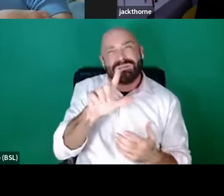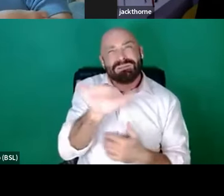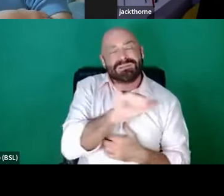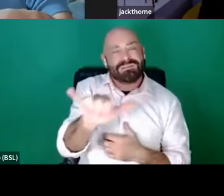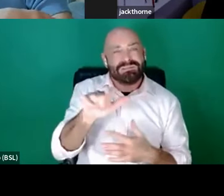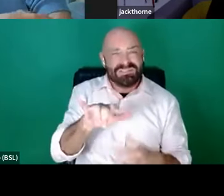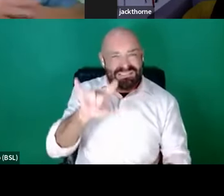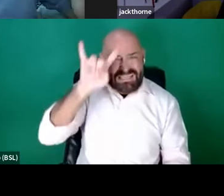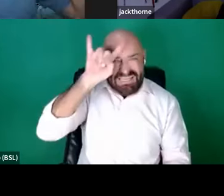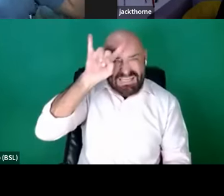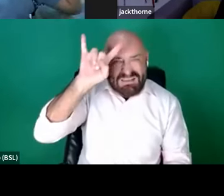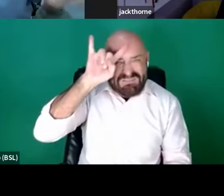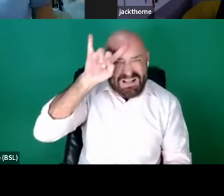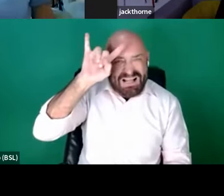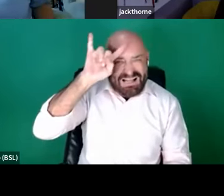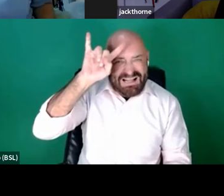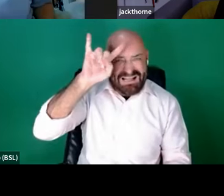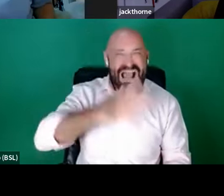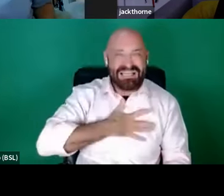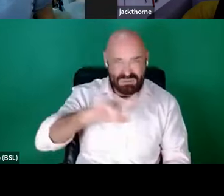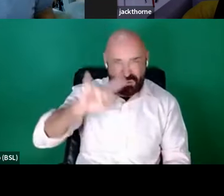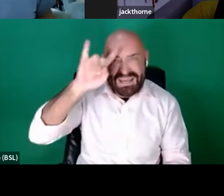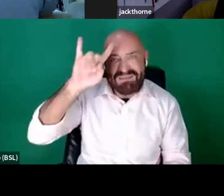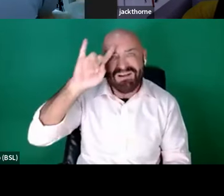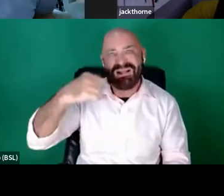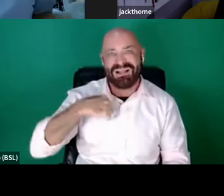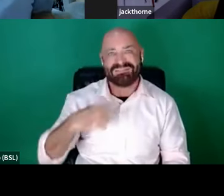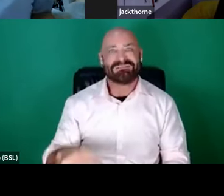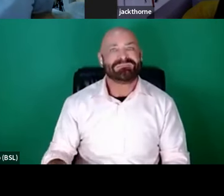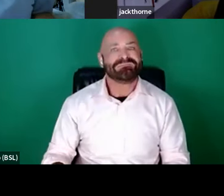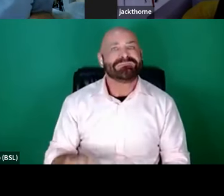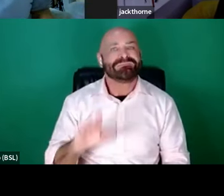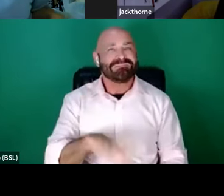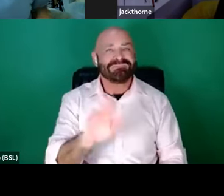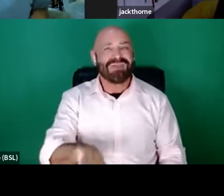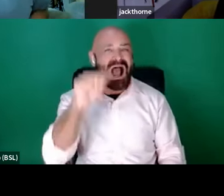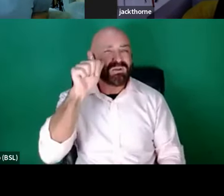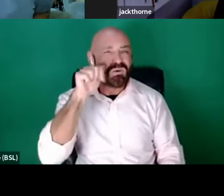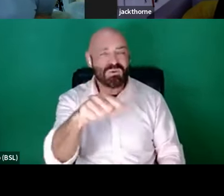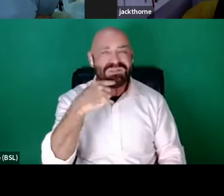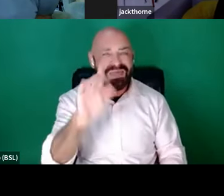be evil. I knew you'd take mine! I want to play a baddie.